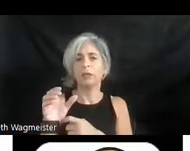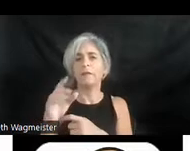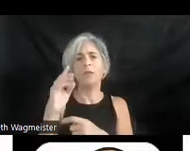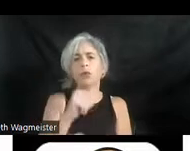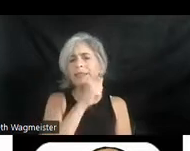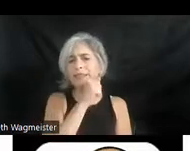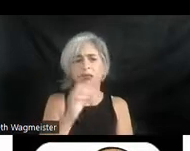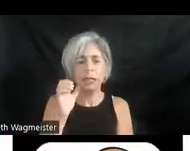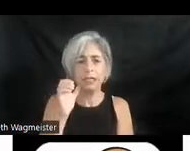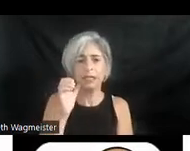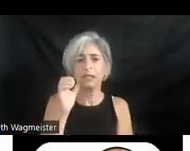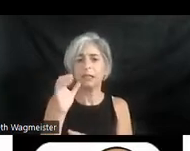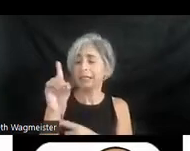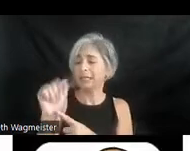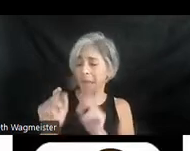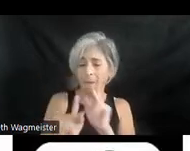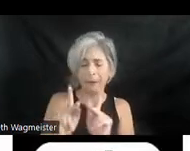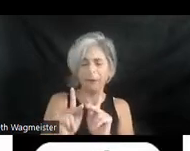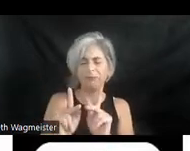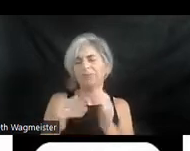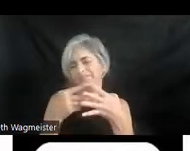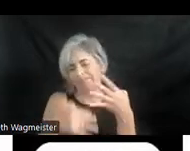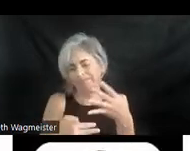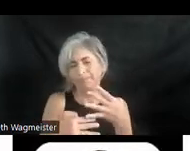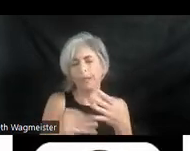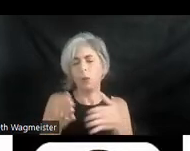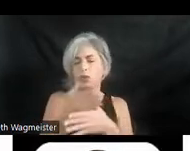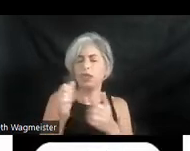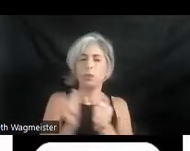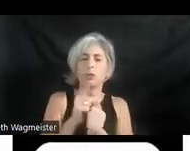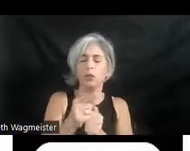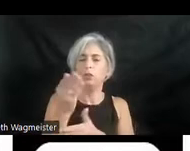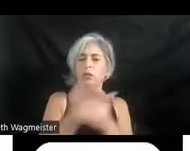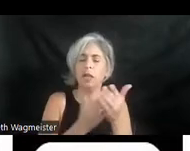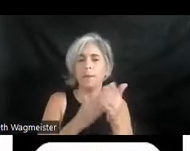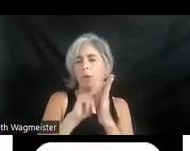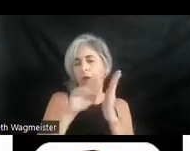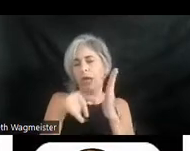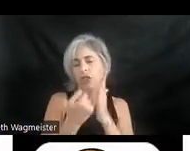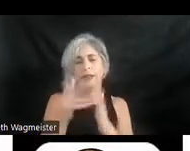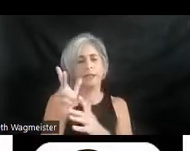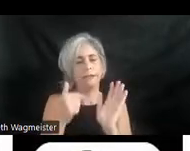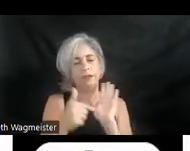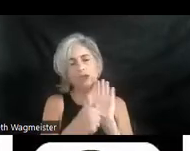So let me share with you a couple of recent video projects that really demonstrate including